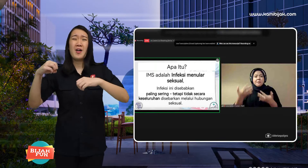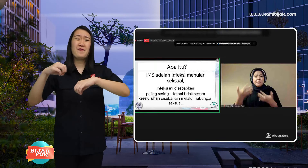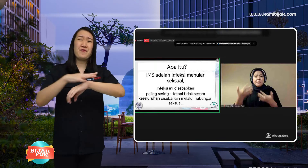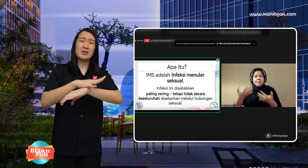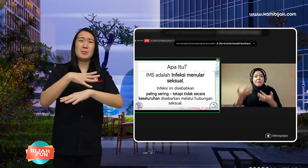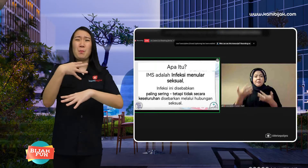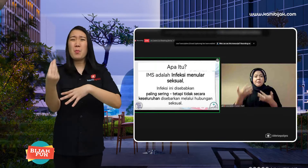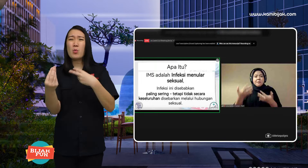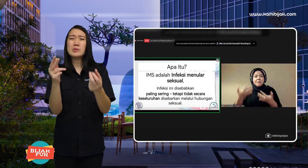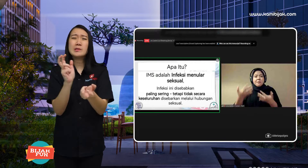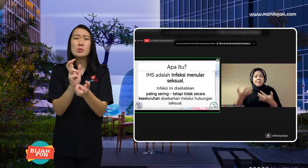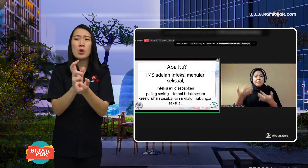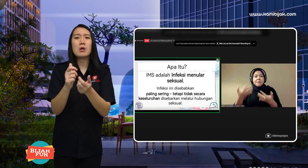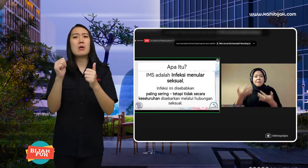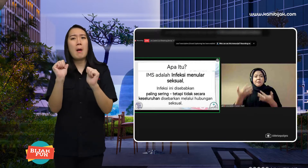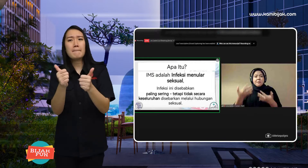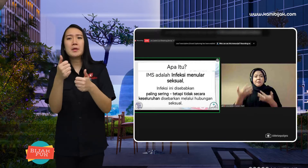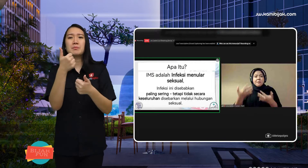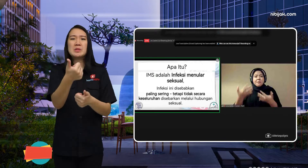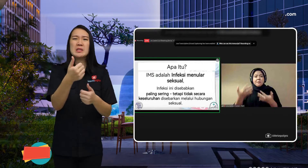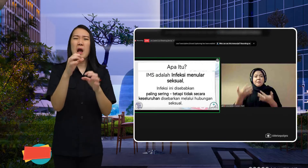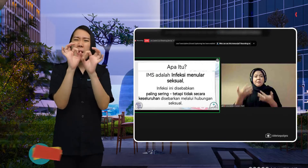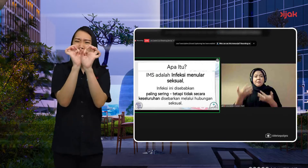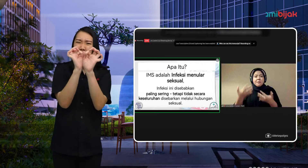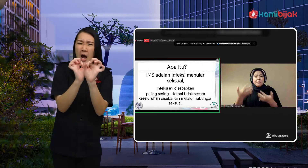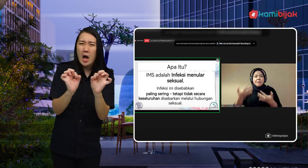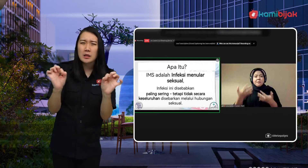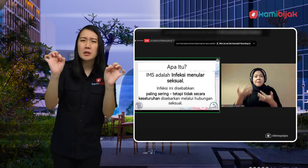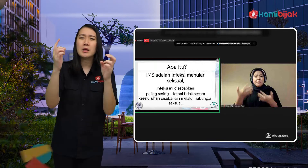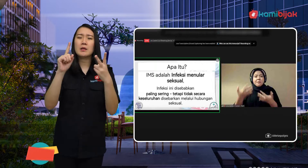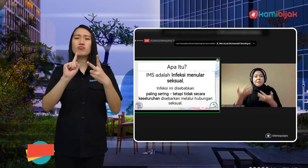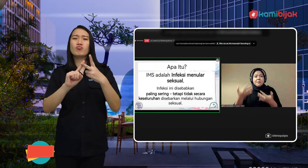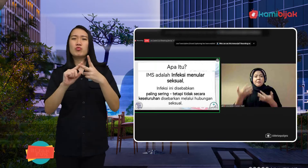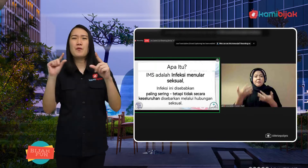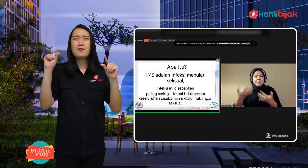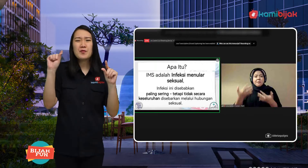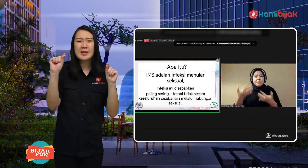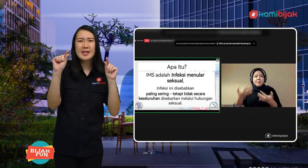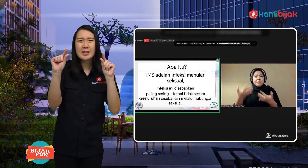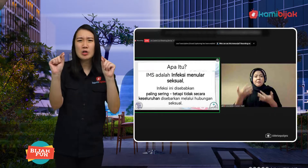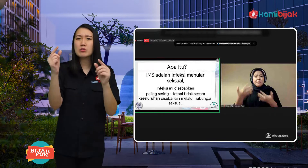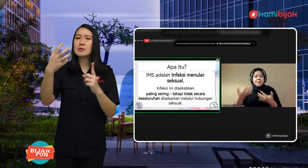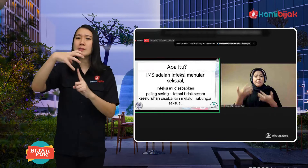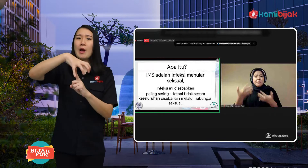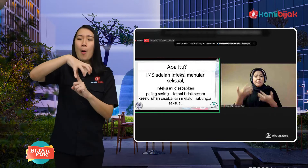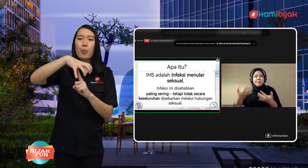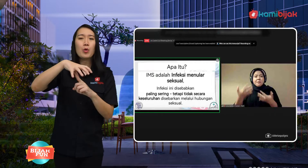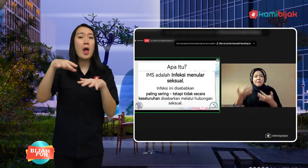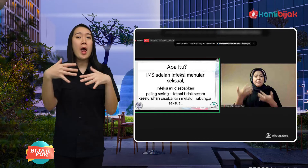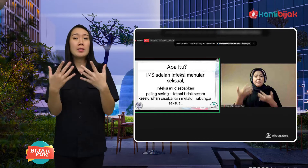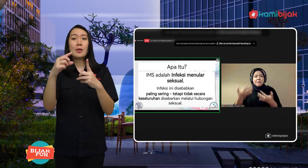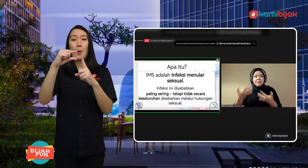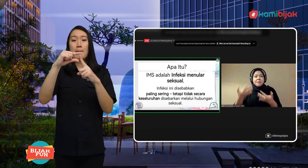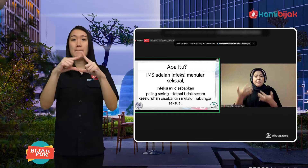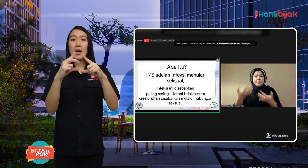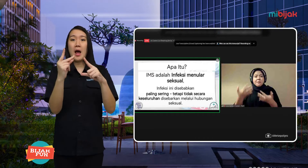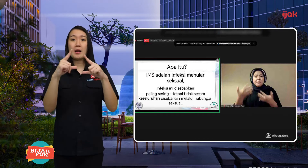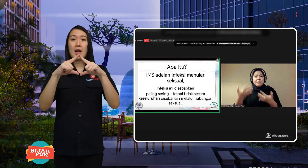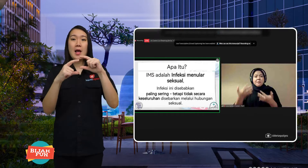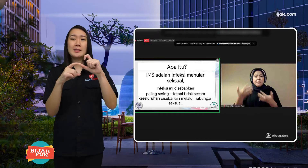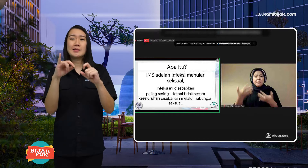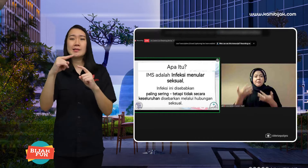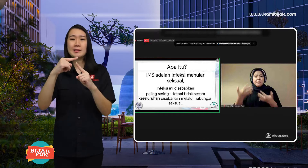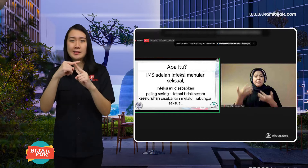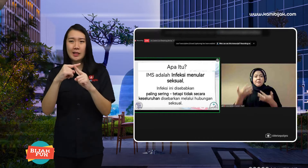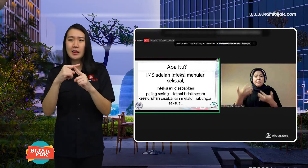Sexually transmitted infections can be caused by: by bacteria, viruses, fungi, or parasites.